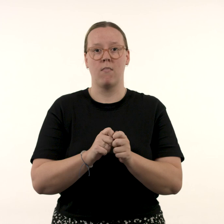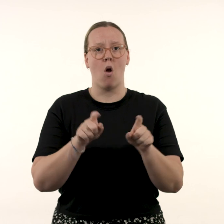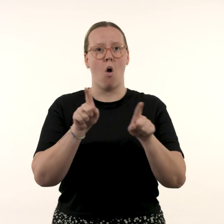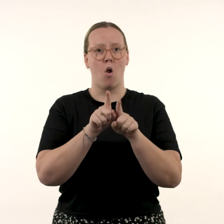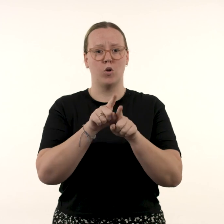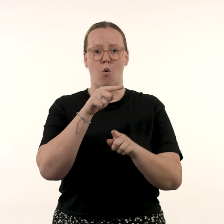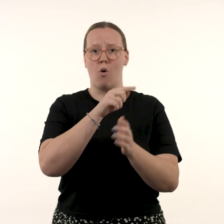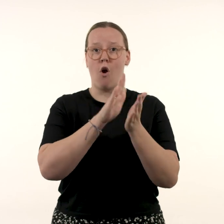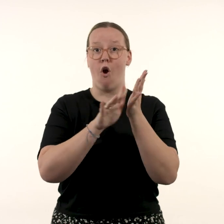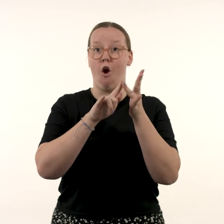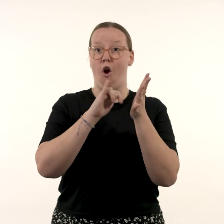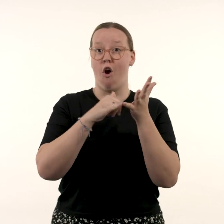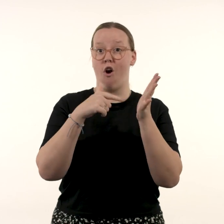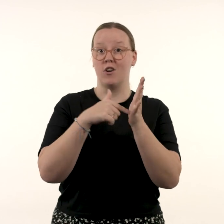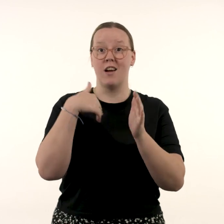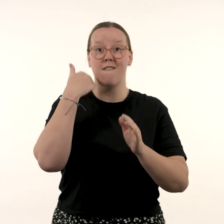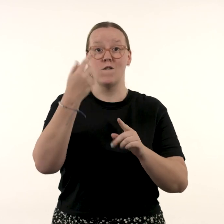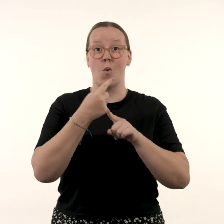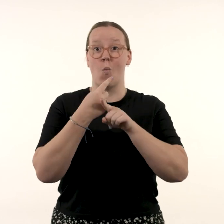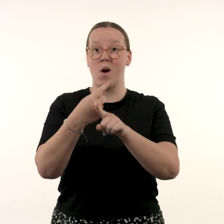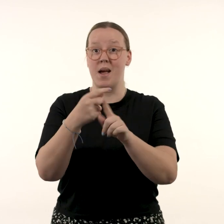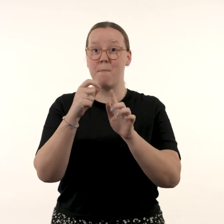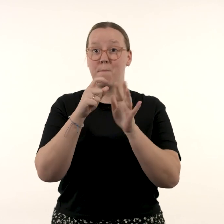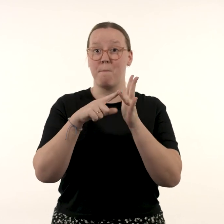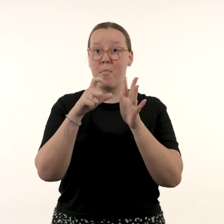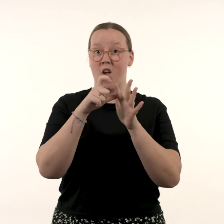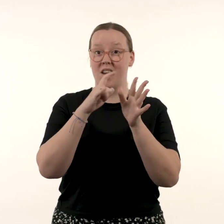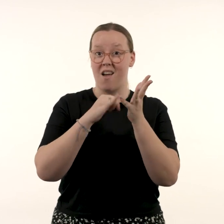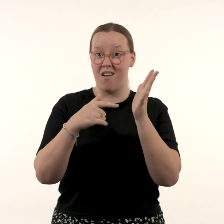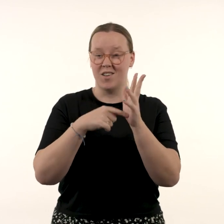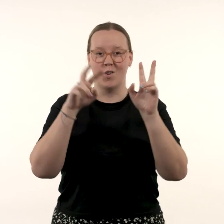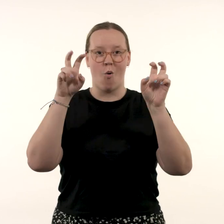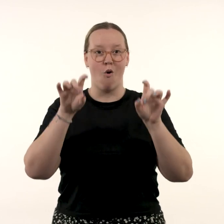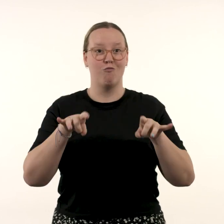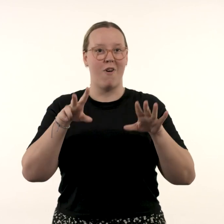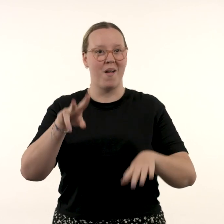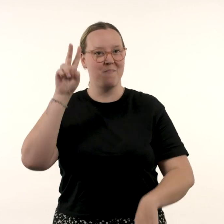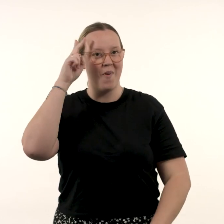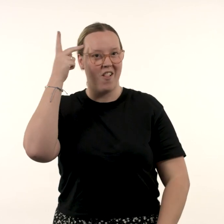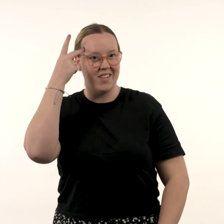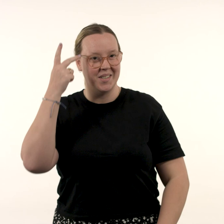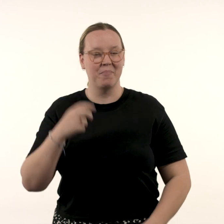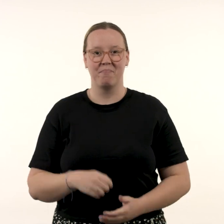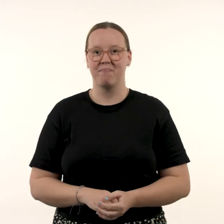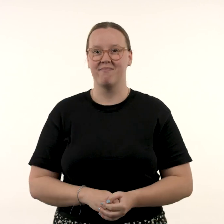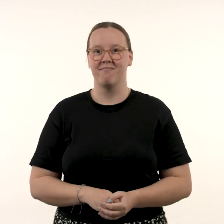and the host of a weekly podcast, Australian politics.